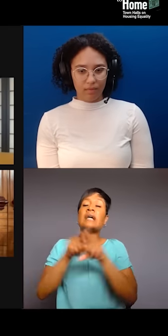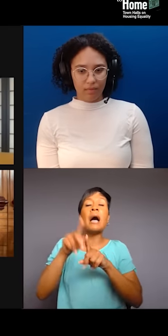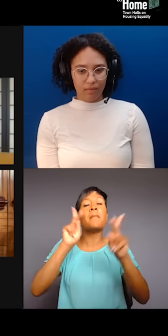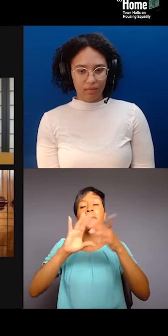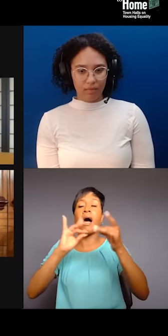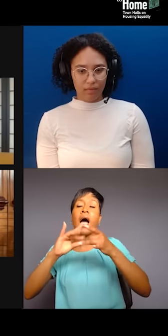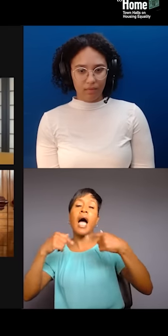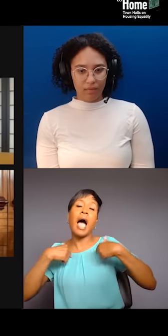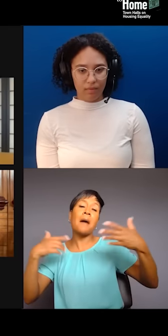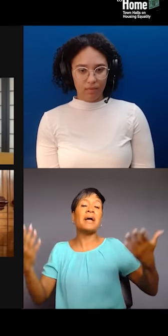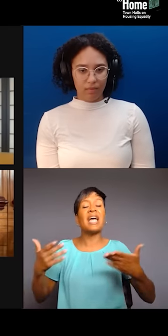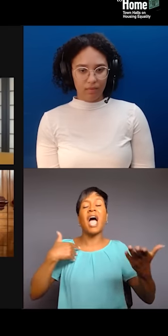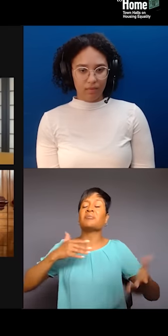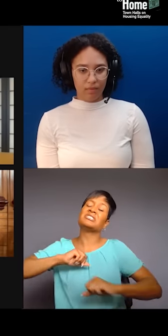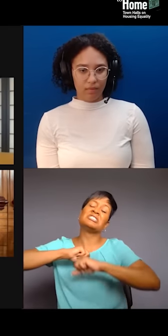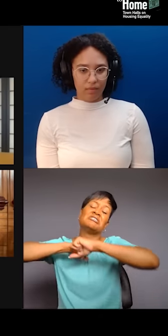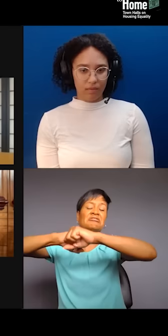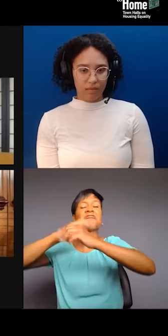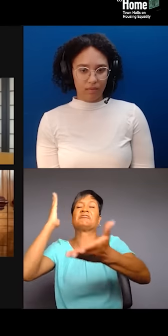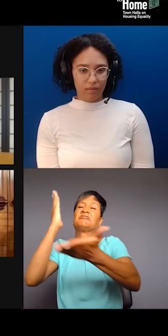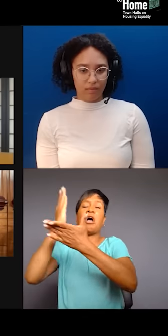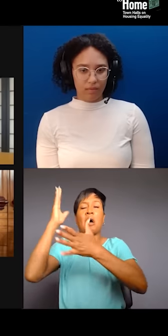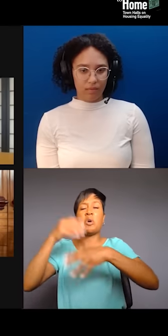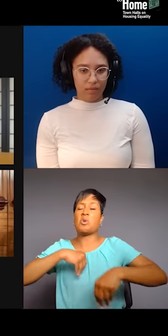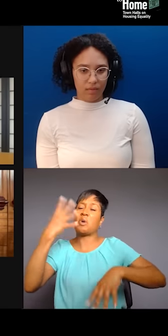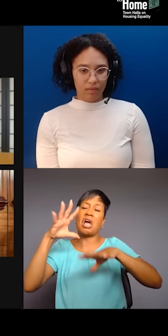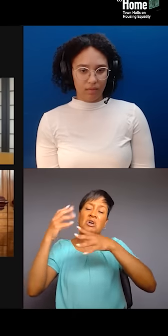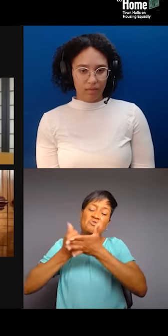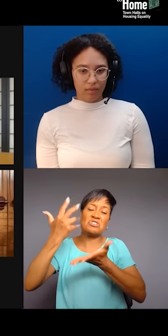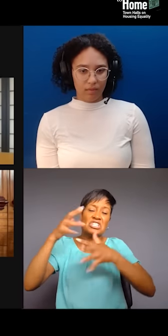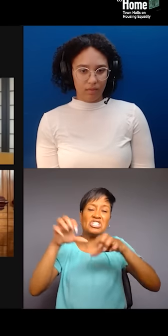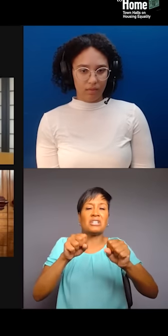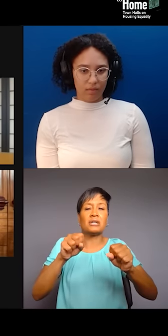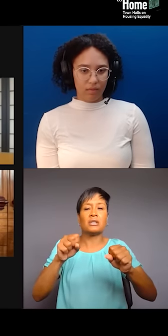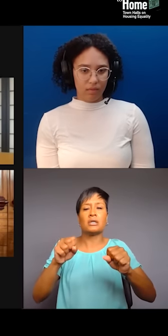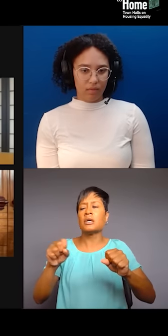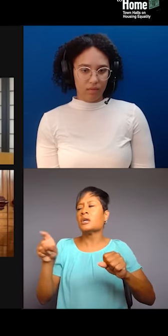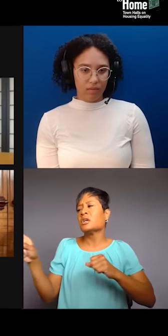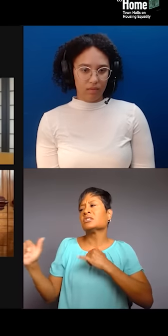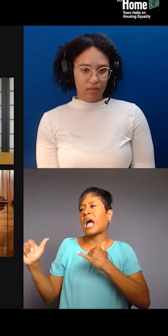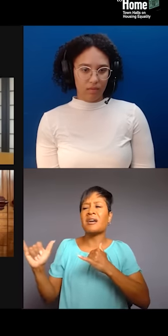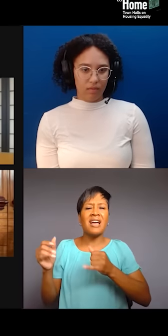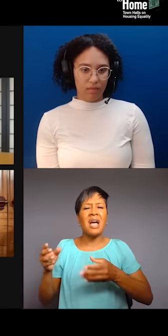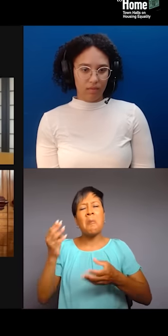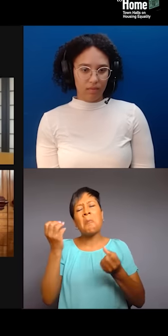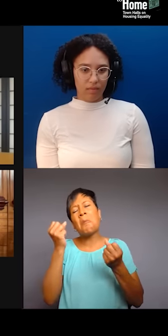they start off just like us. Build these multimillion dollar nonprofits, sell it 20 years later, cash in on the gentrification,